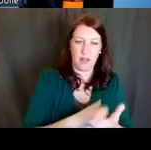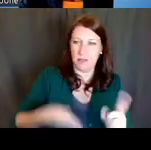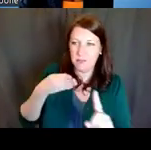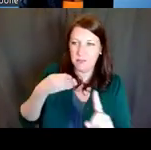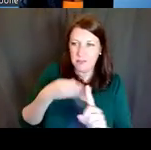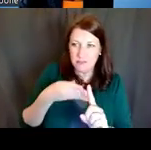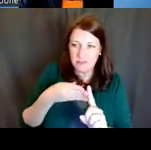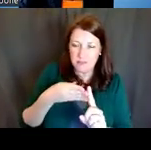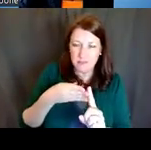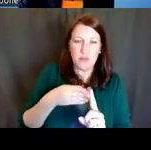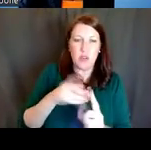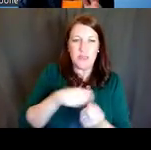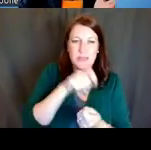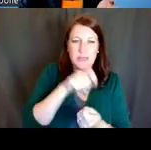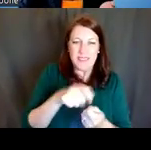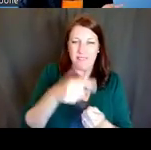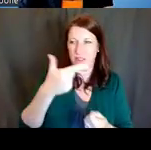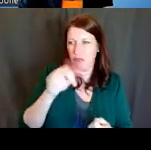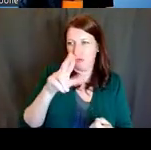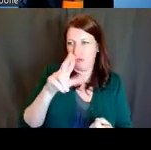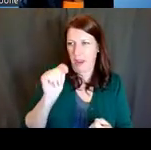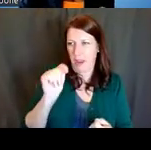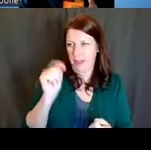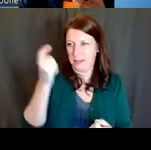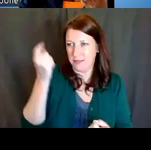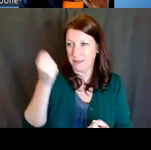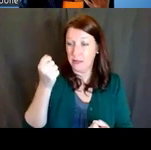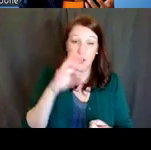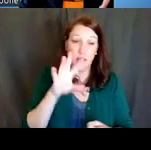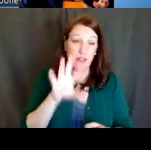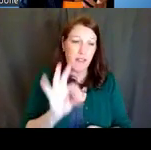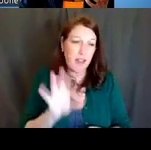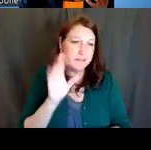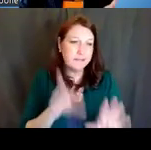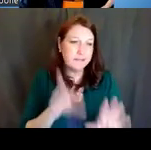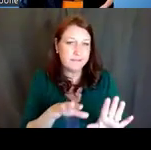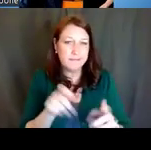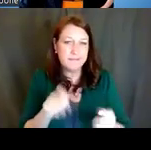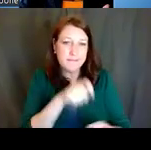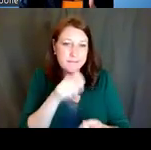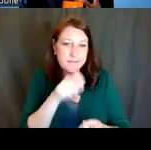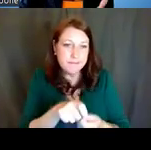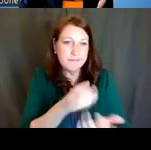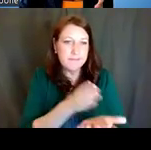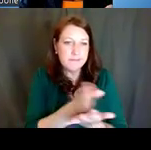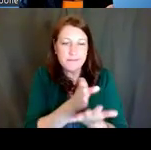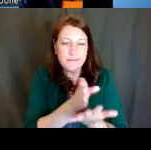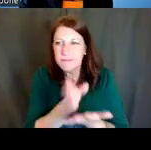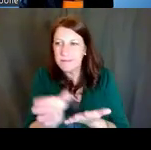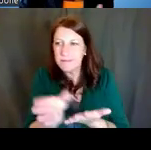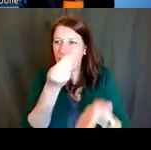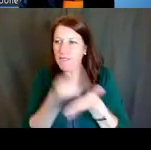Okay? So this is a place where you can find types of grants or funding mechanisms according to career stage.